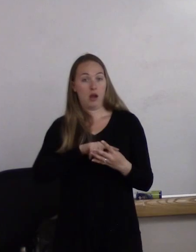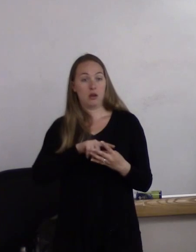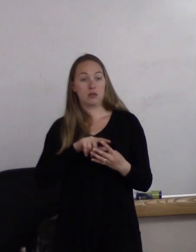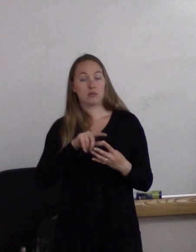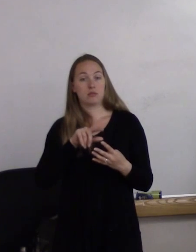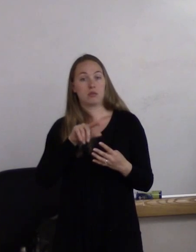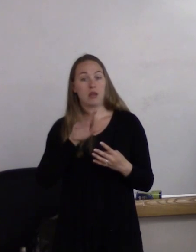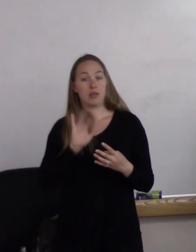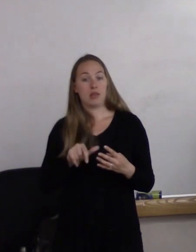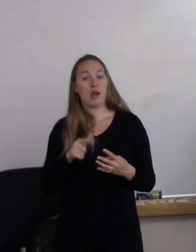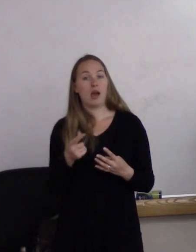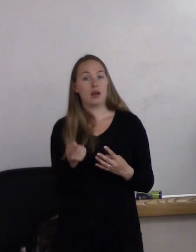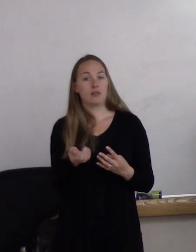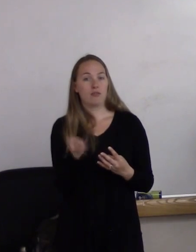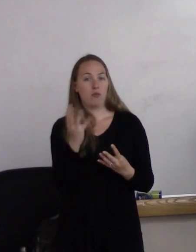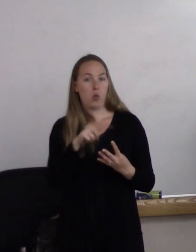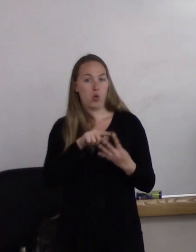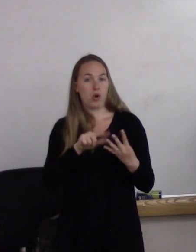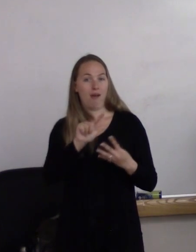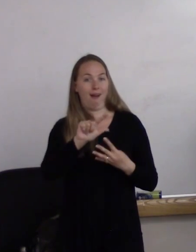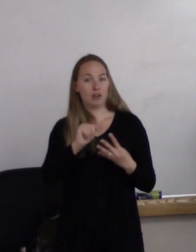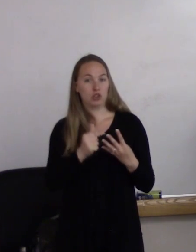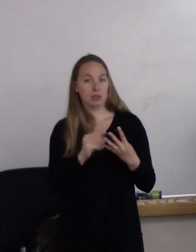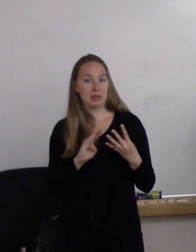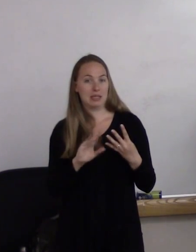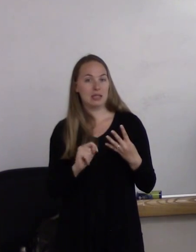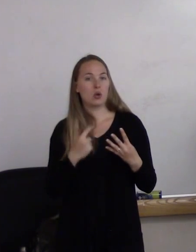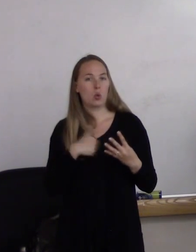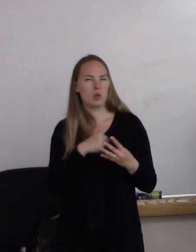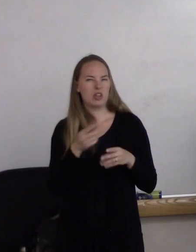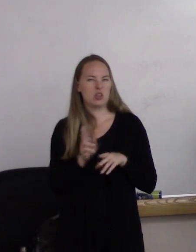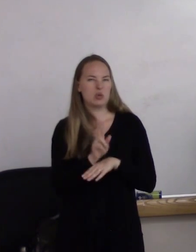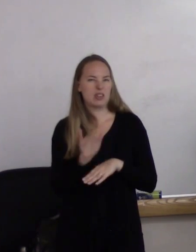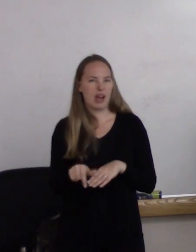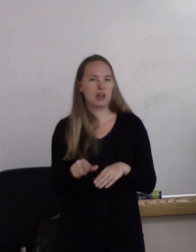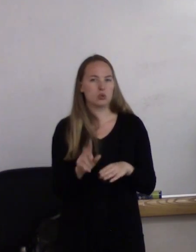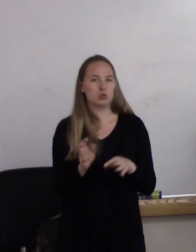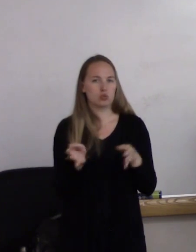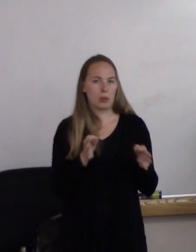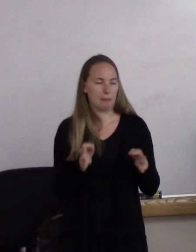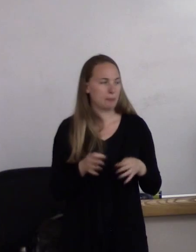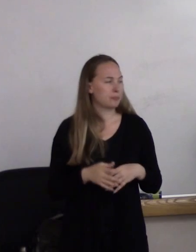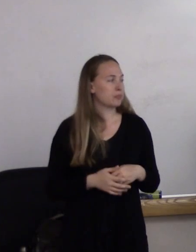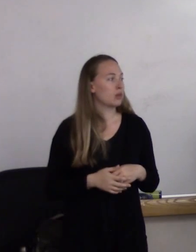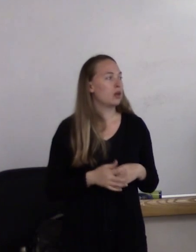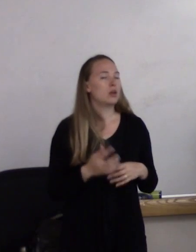or four-domain paradigm to describe LGBT. And I should say that there are many